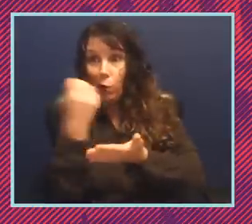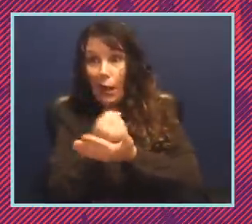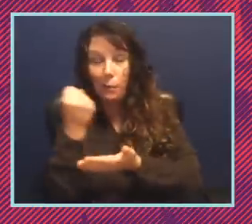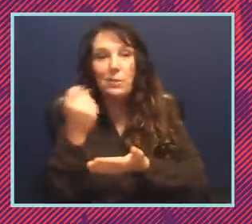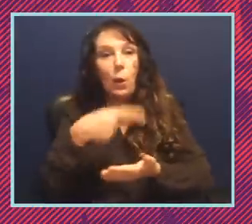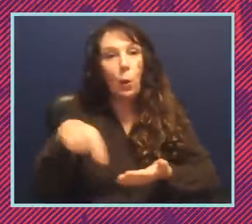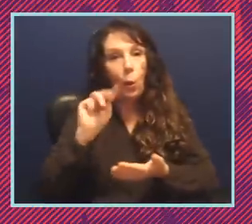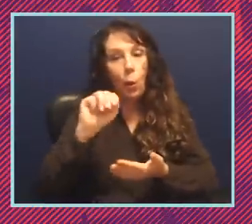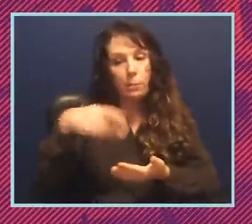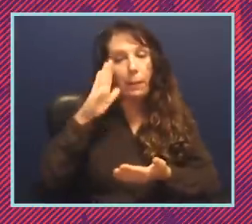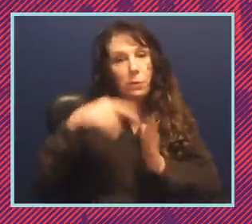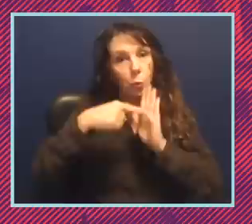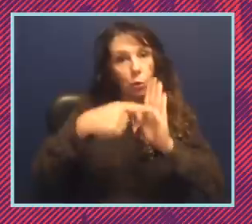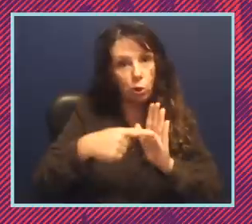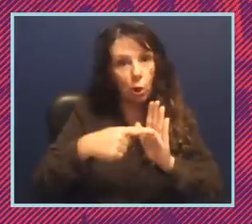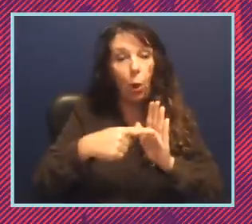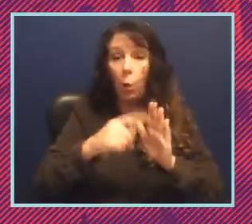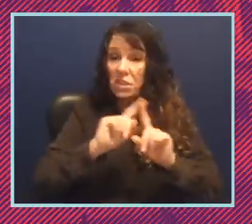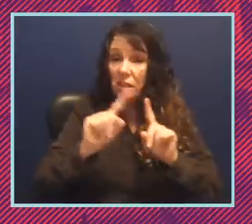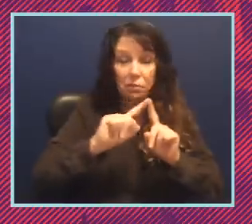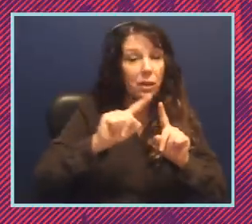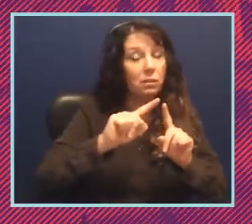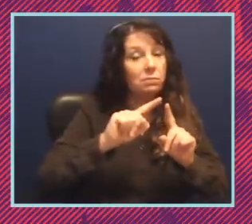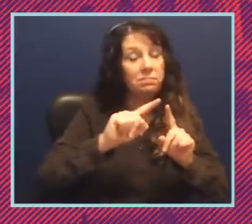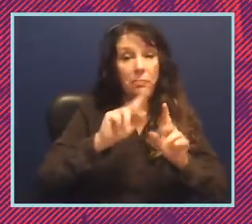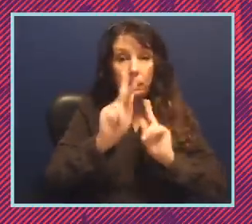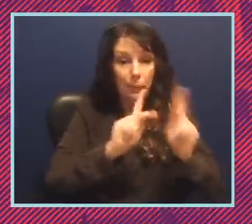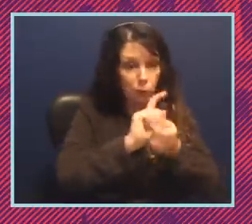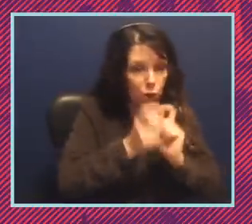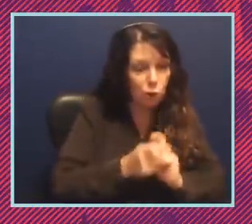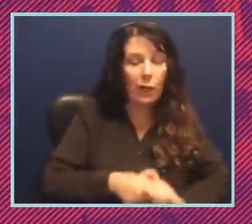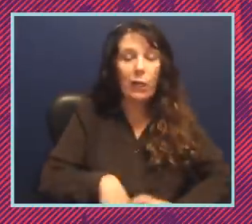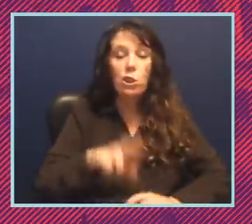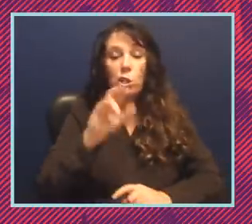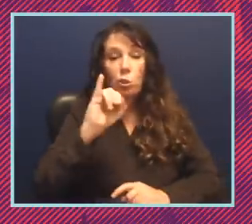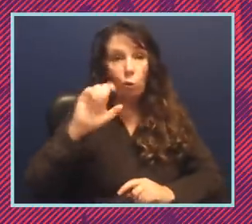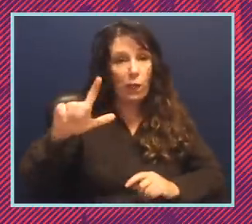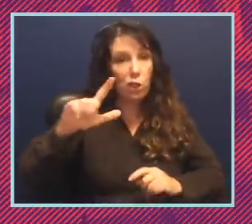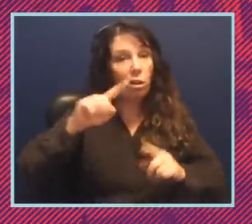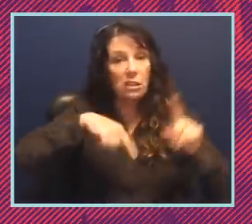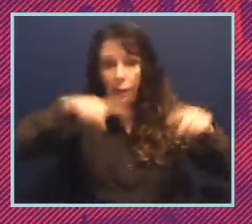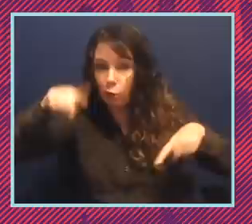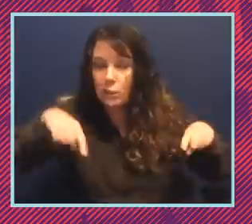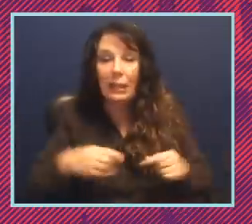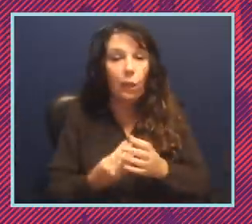to reflect population changes population growth as well as racial diversity and ensure that the